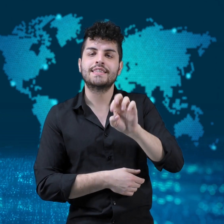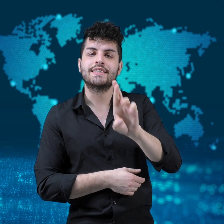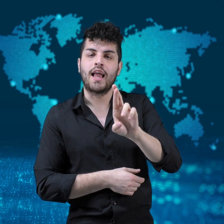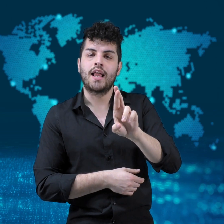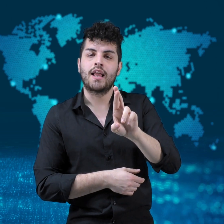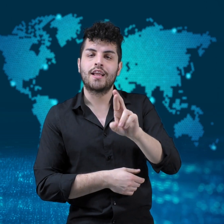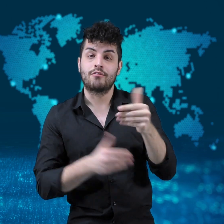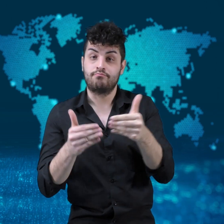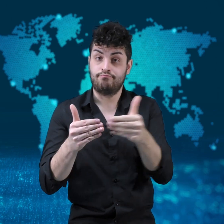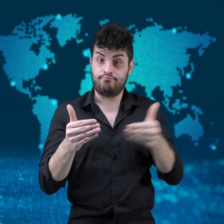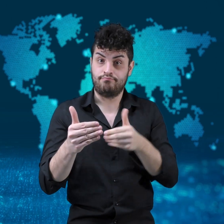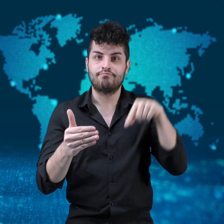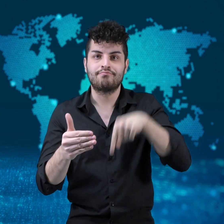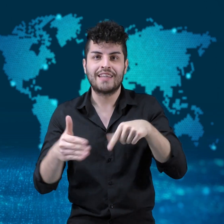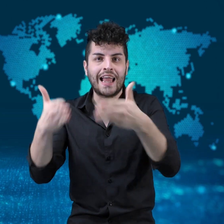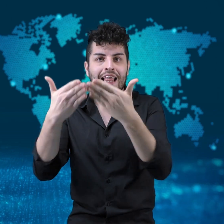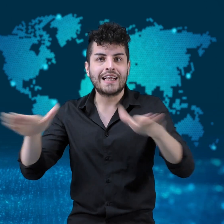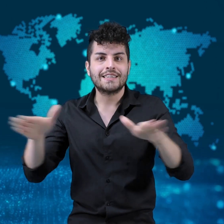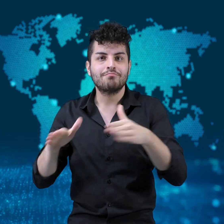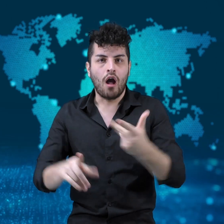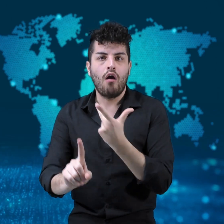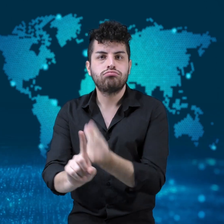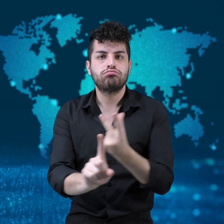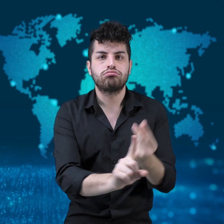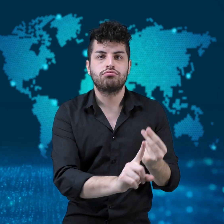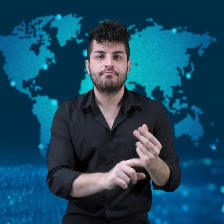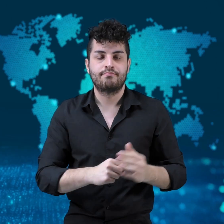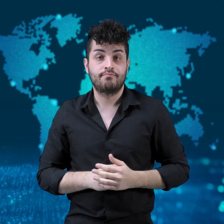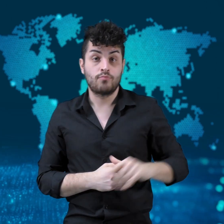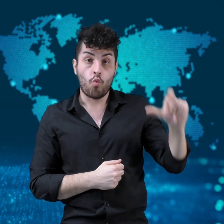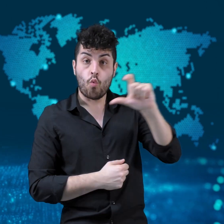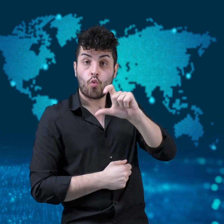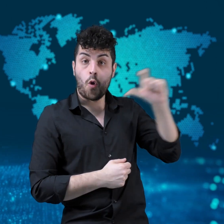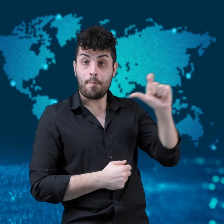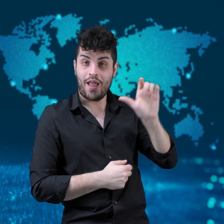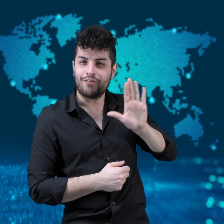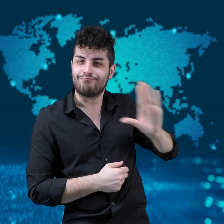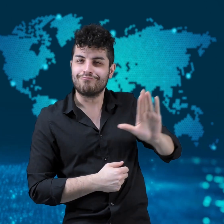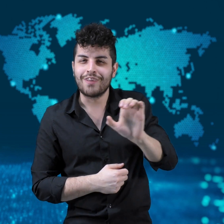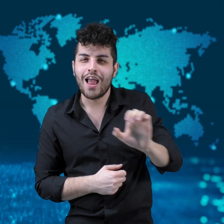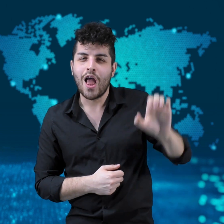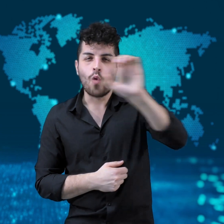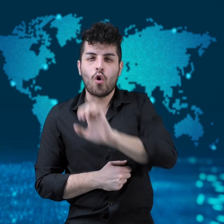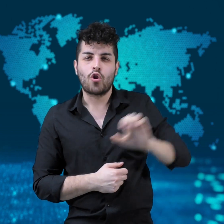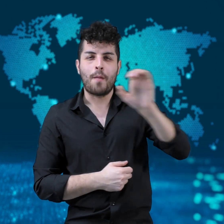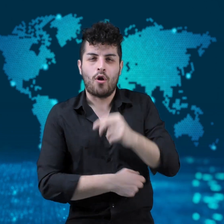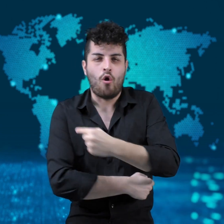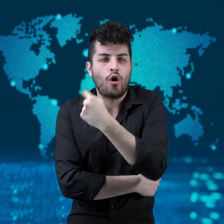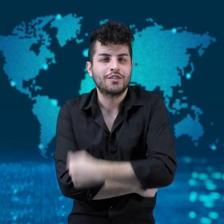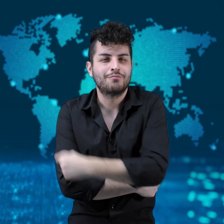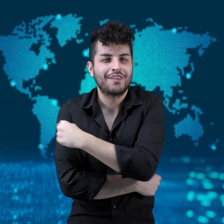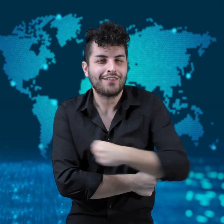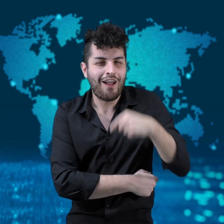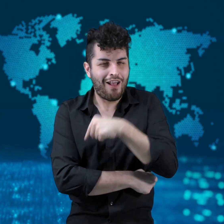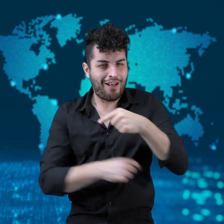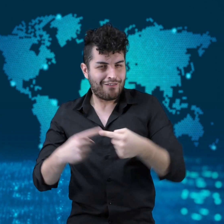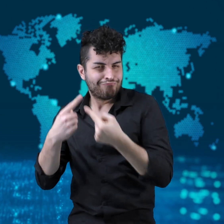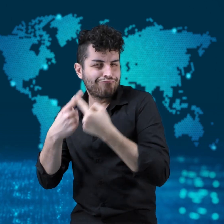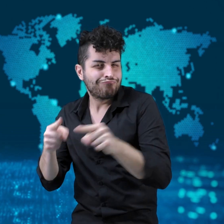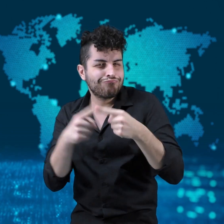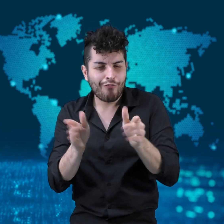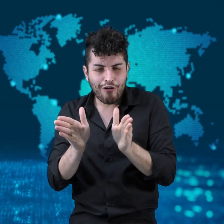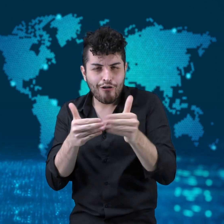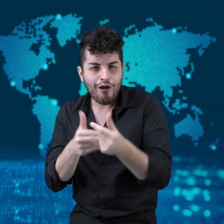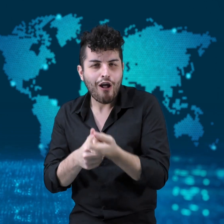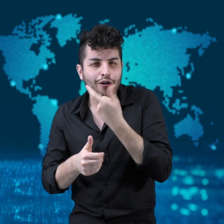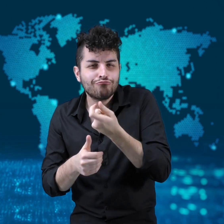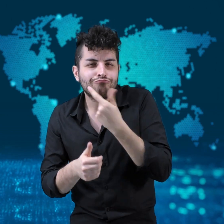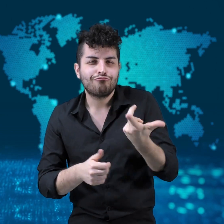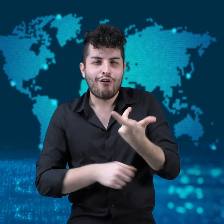has urged for approval of the BioNTech or Pfizer vaccine before Christmas.